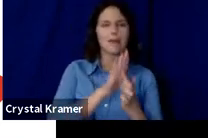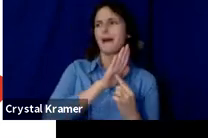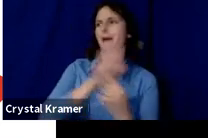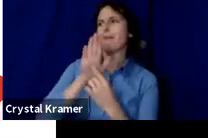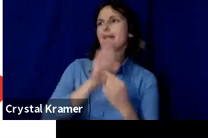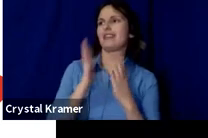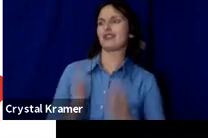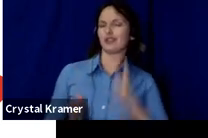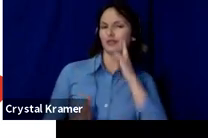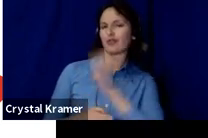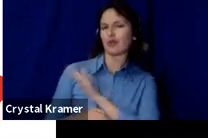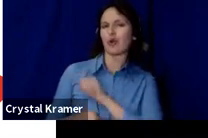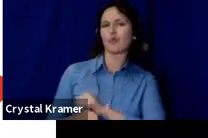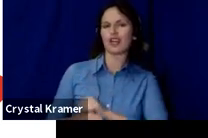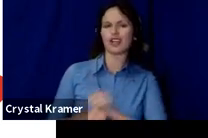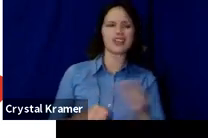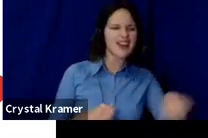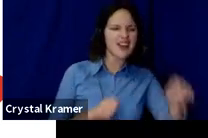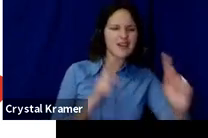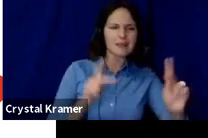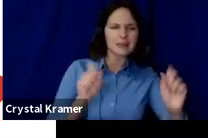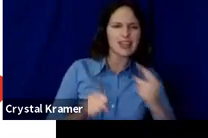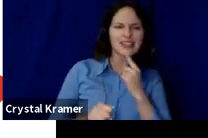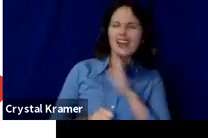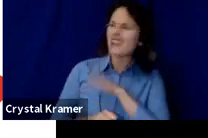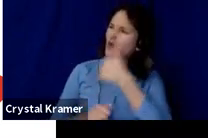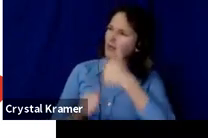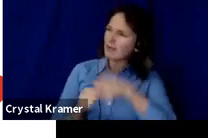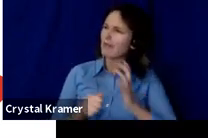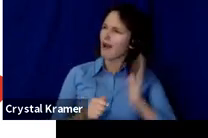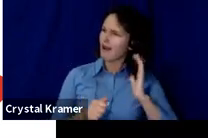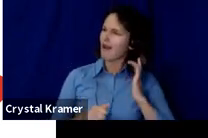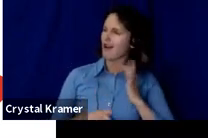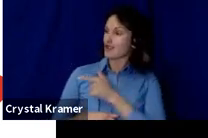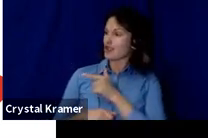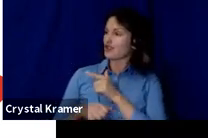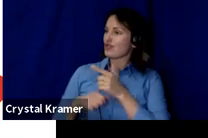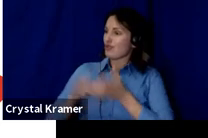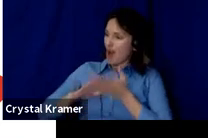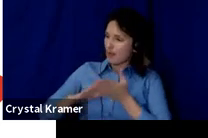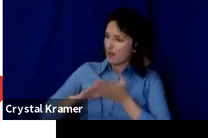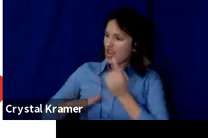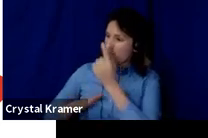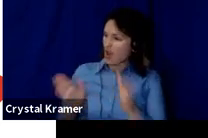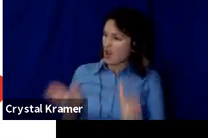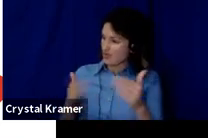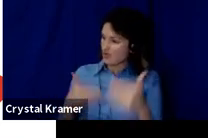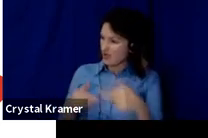in a tiny one‑room place and now we're going to do this big grand piece. And they can say they were there then.